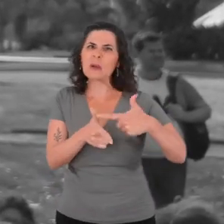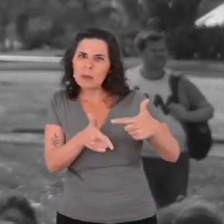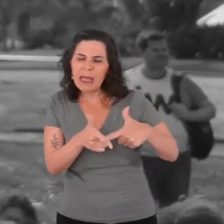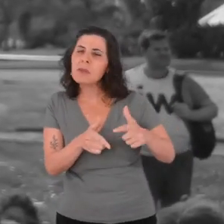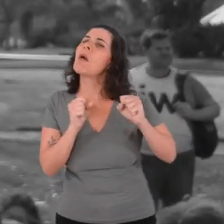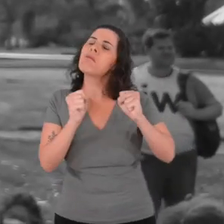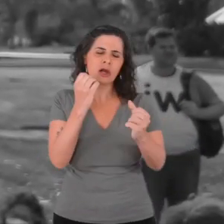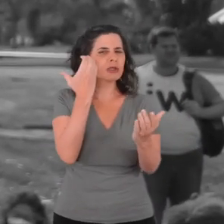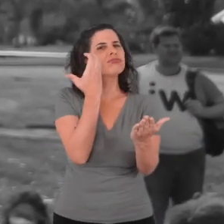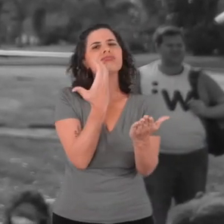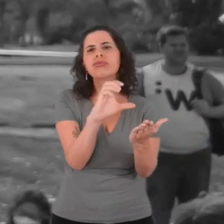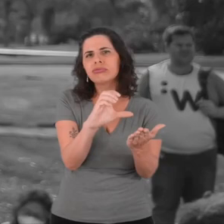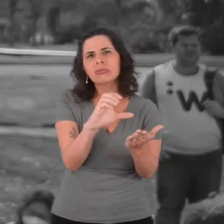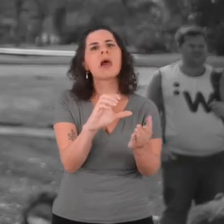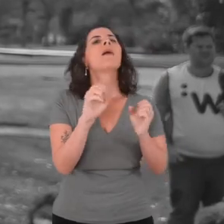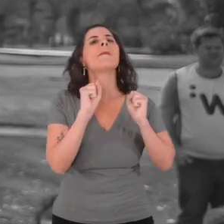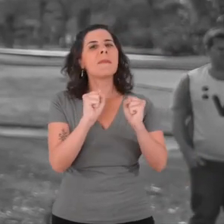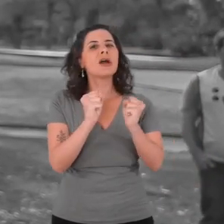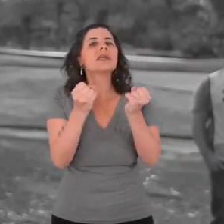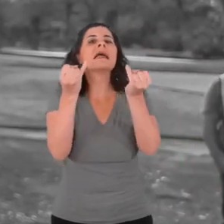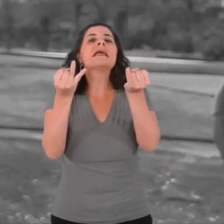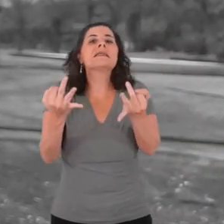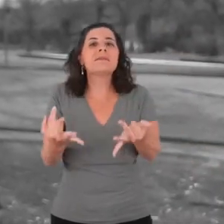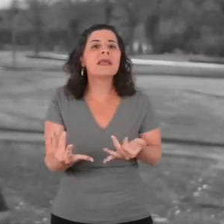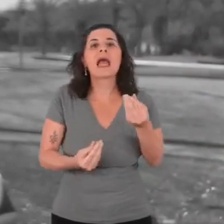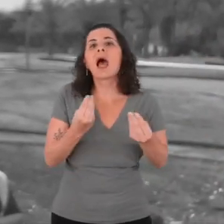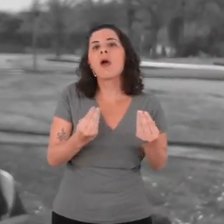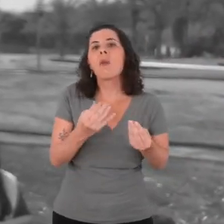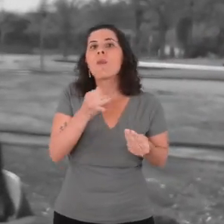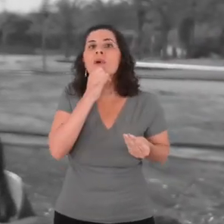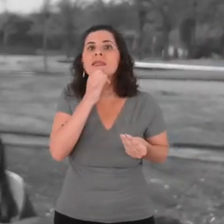You talk about your sensory impressions,